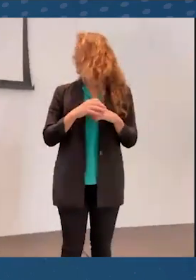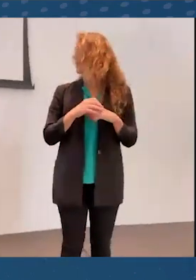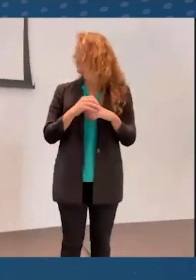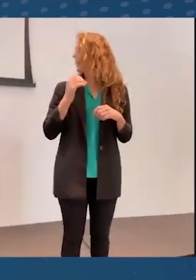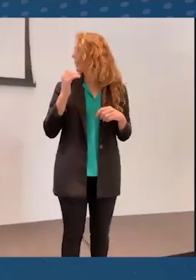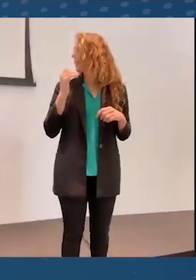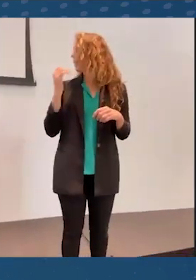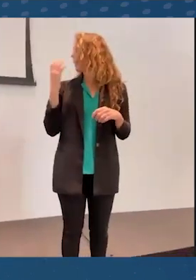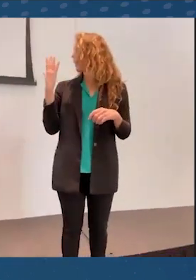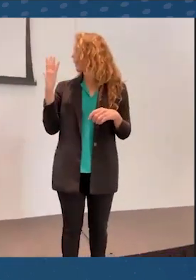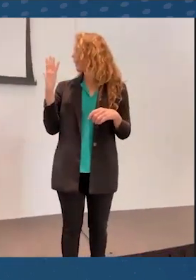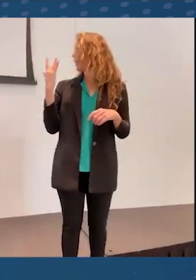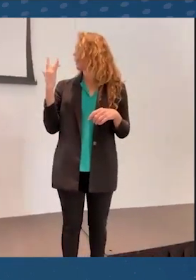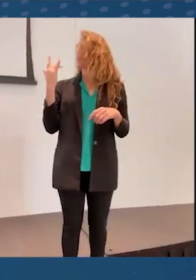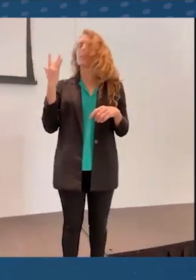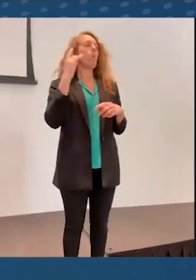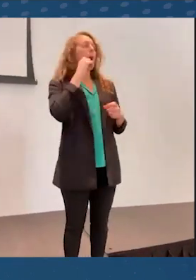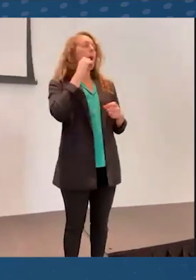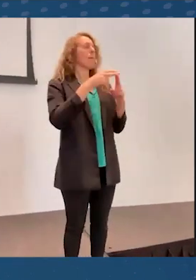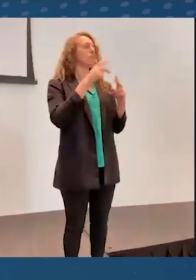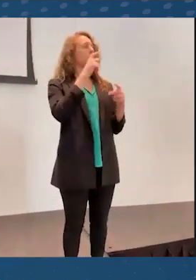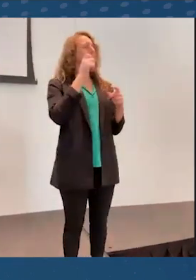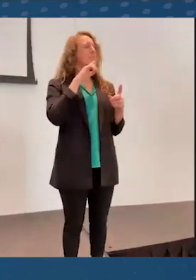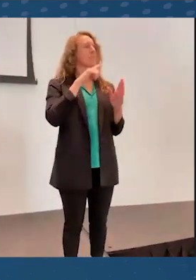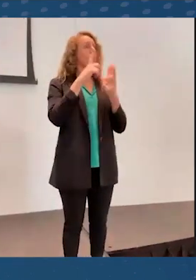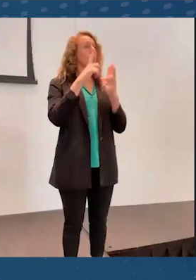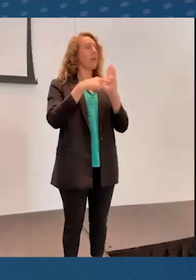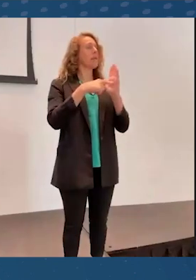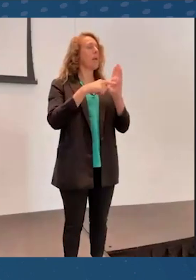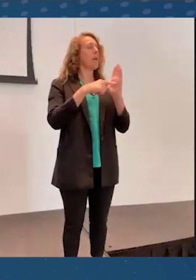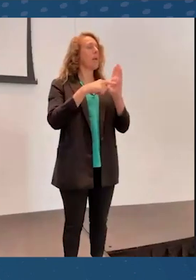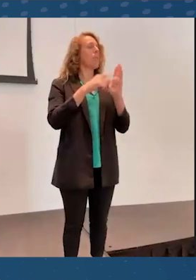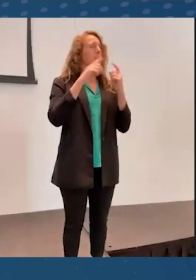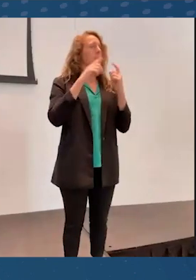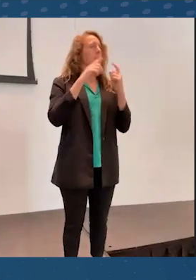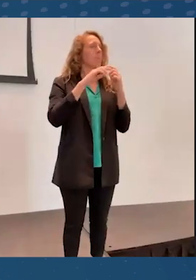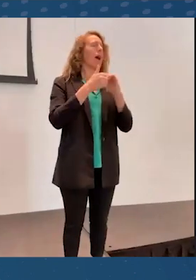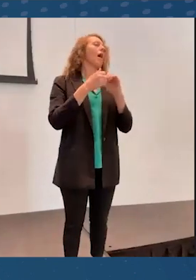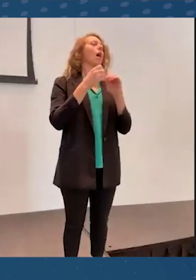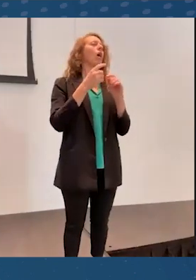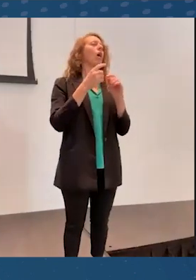is an example of thinking about how to present social cues in different ways,